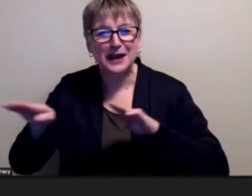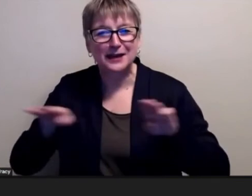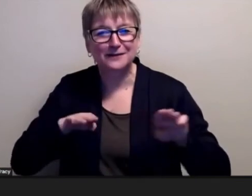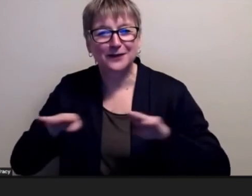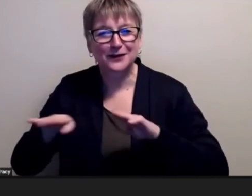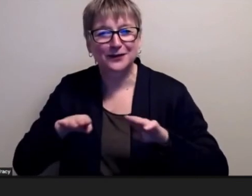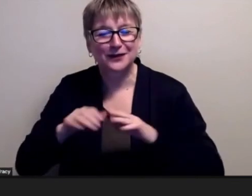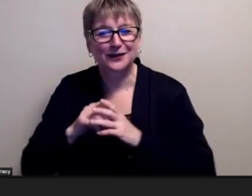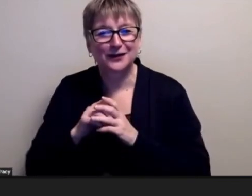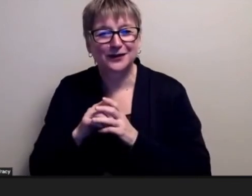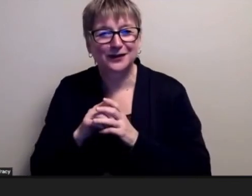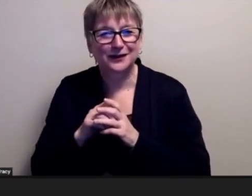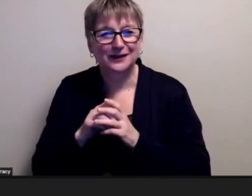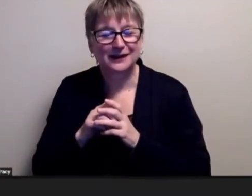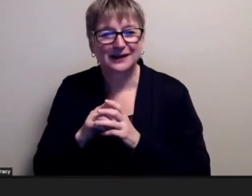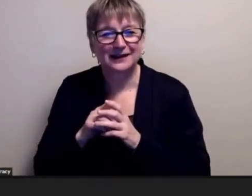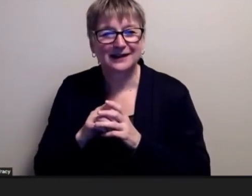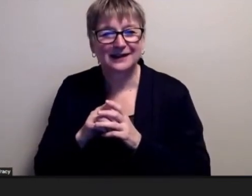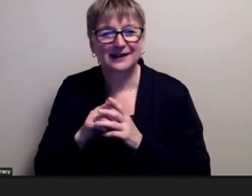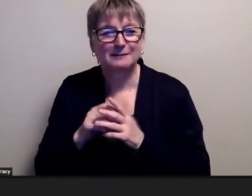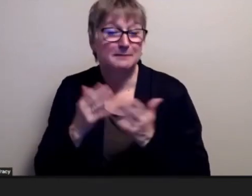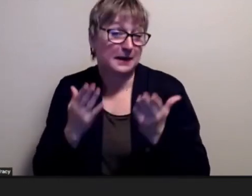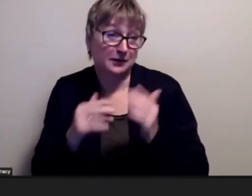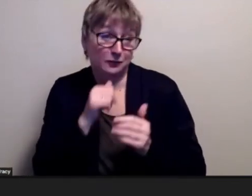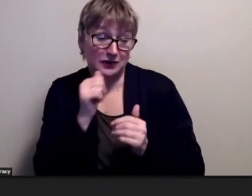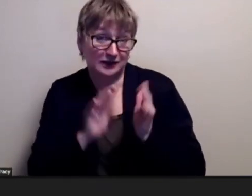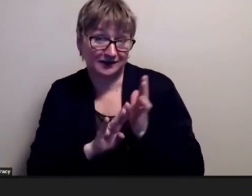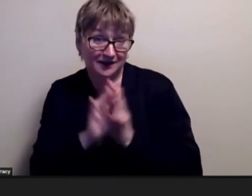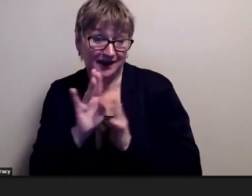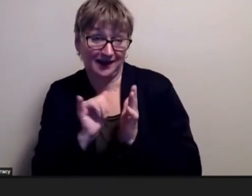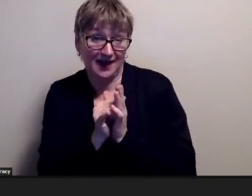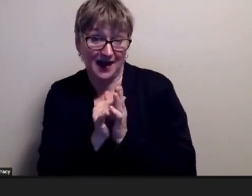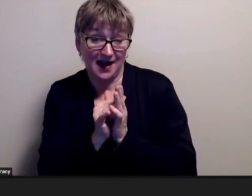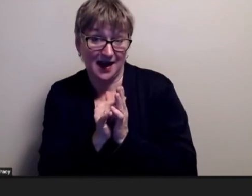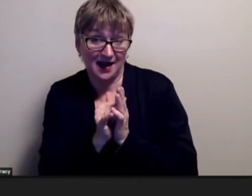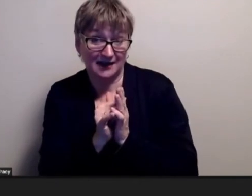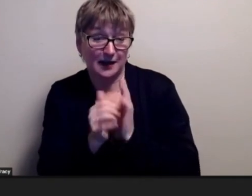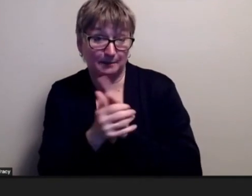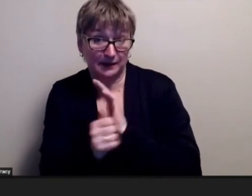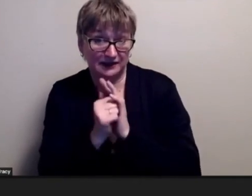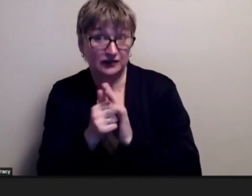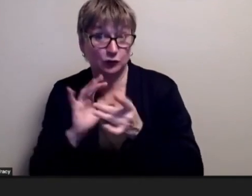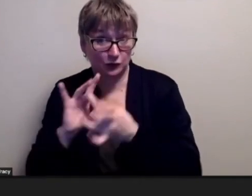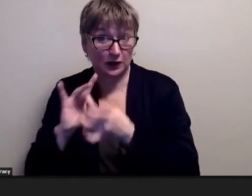be able to develop the ability to be so relational if you didn't have that interest in the movie